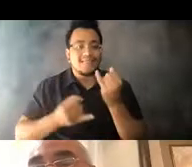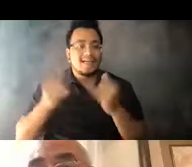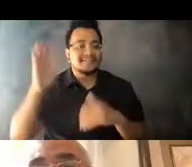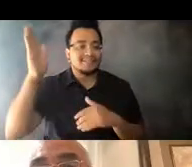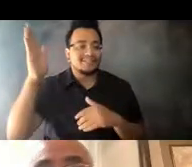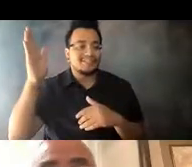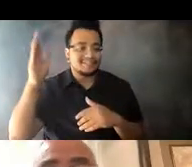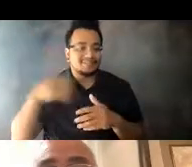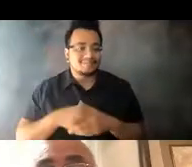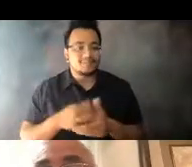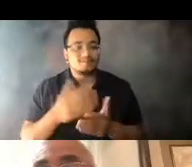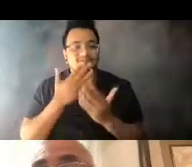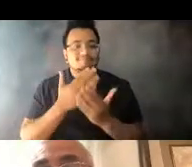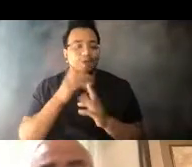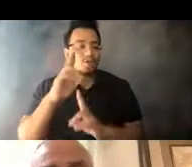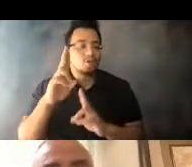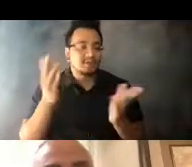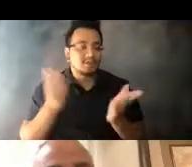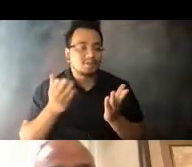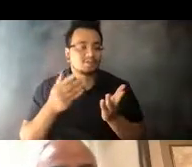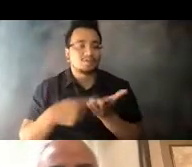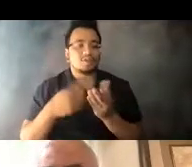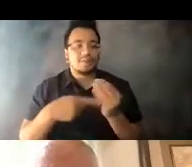I'm really pleased to be here to talk about some of our 14:34:41 experiences.